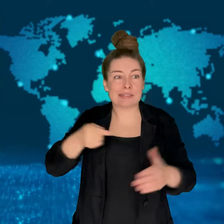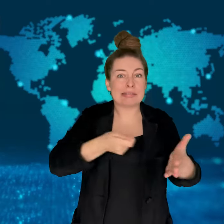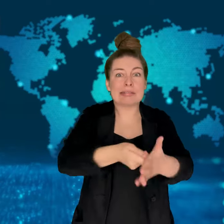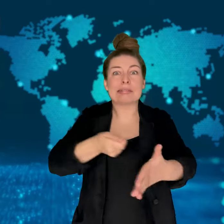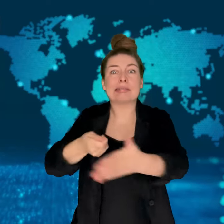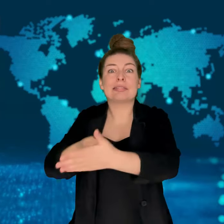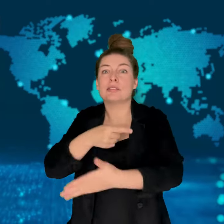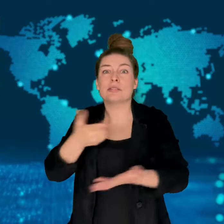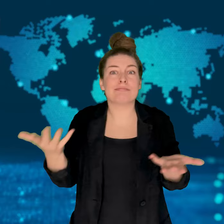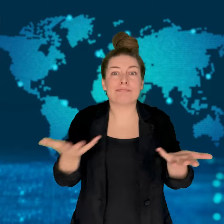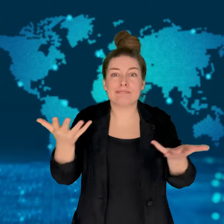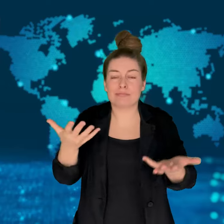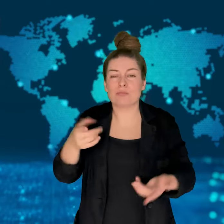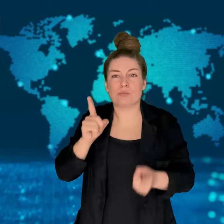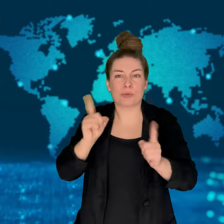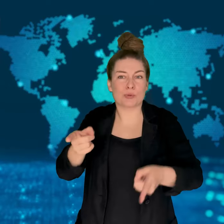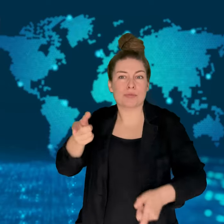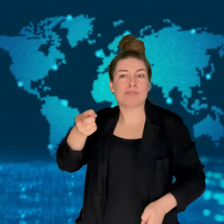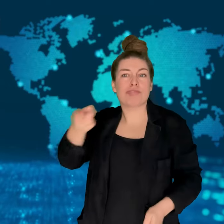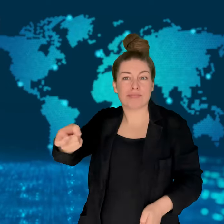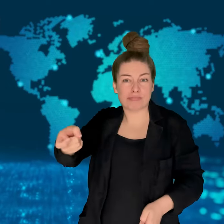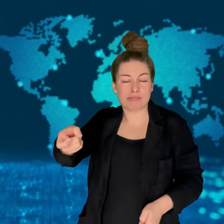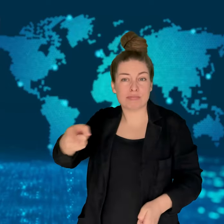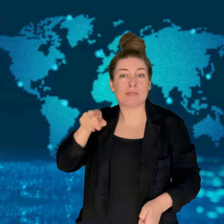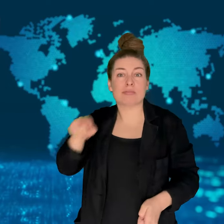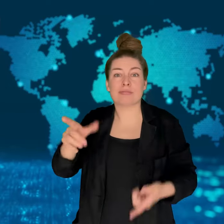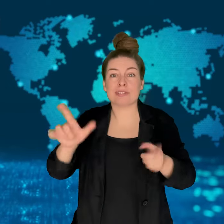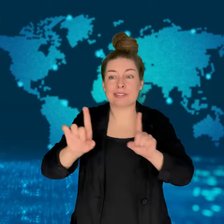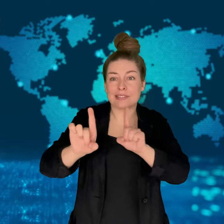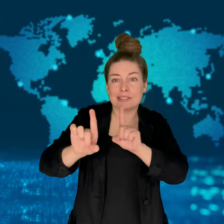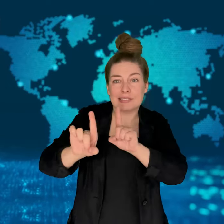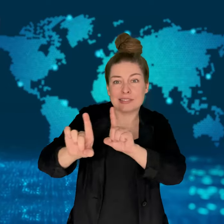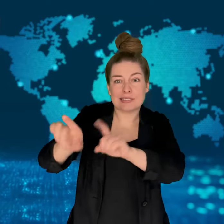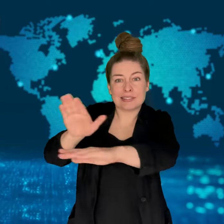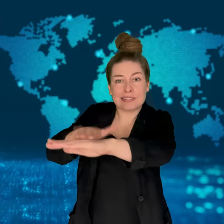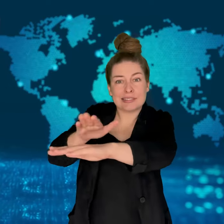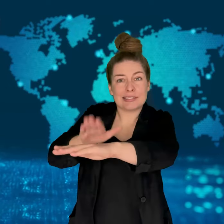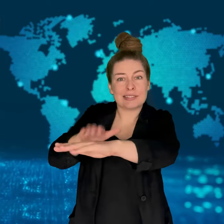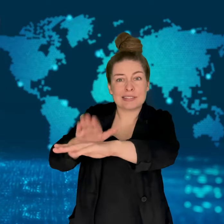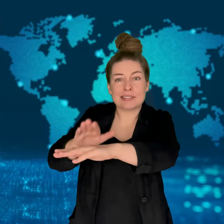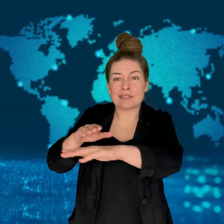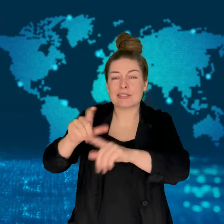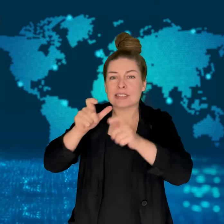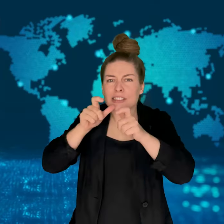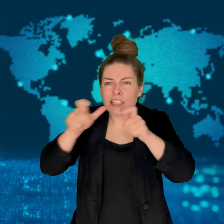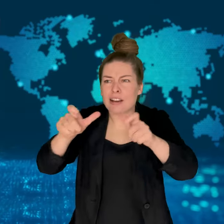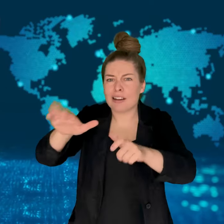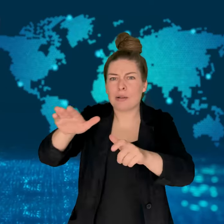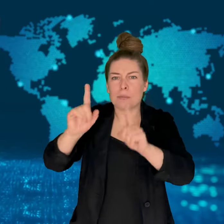A police officer shot Cauchi when he raised his knife toward her.